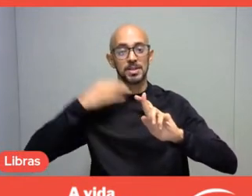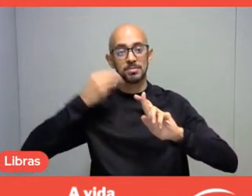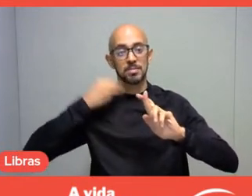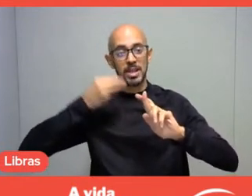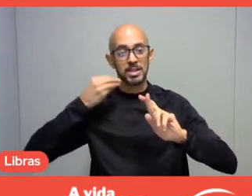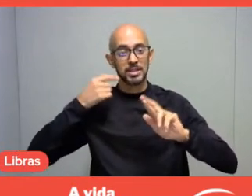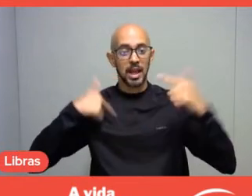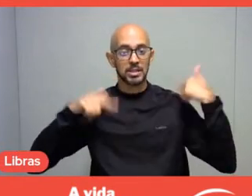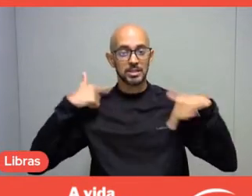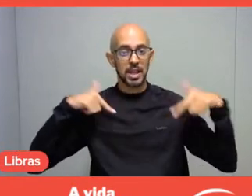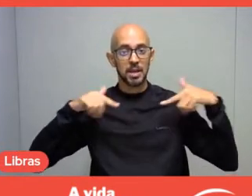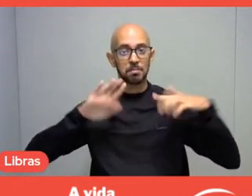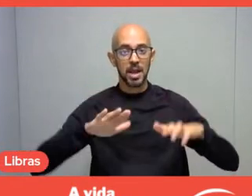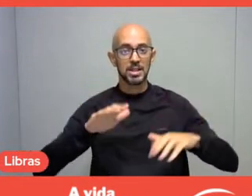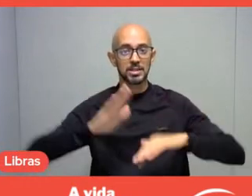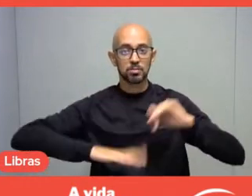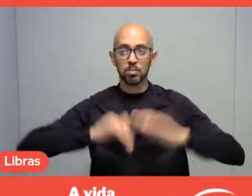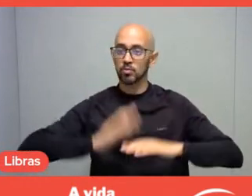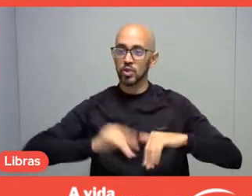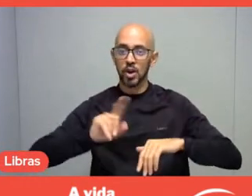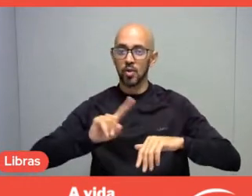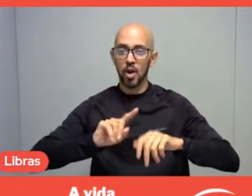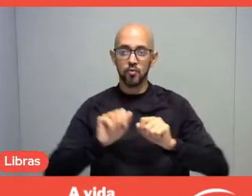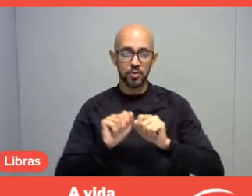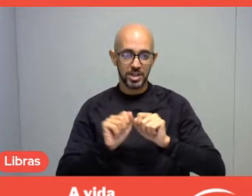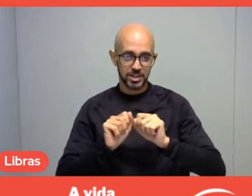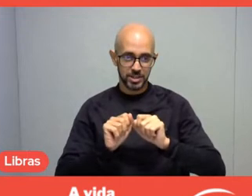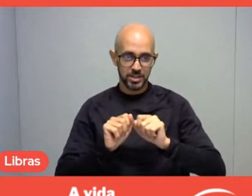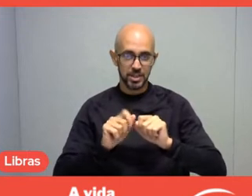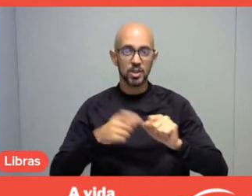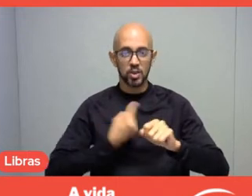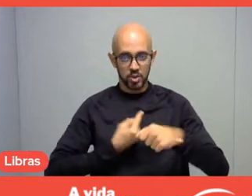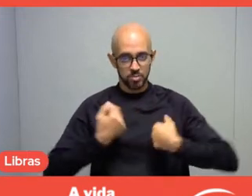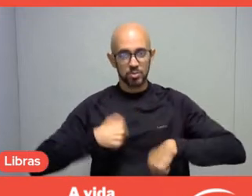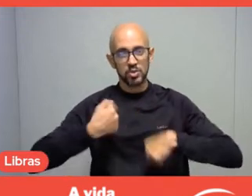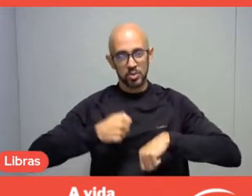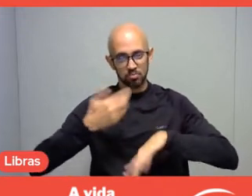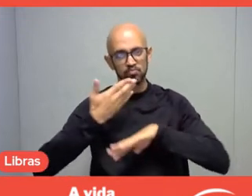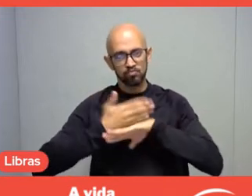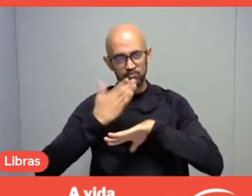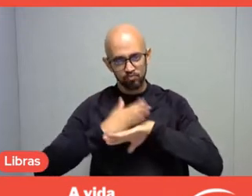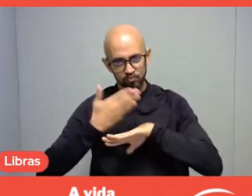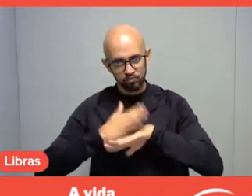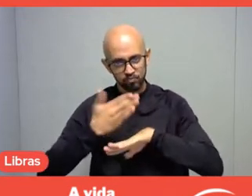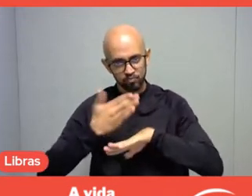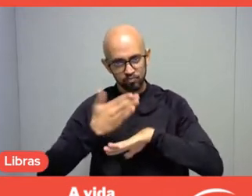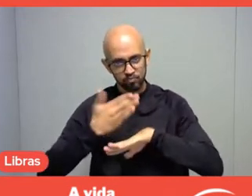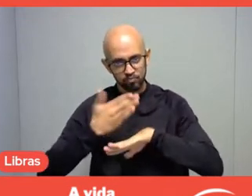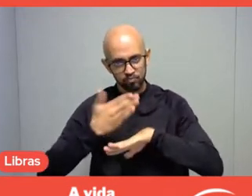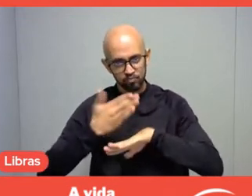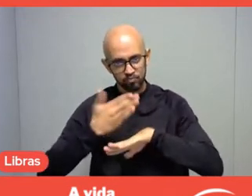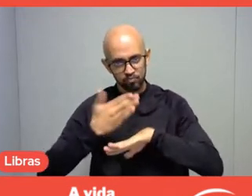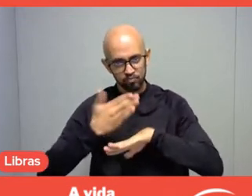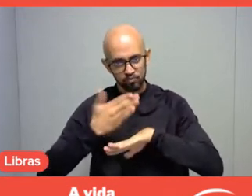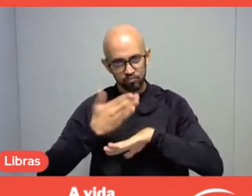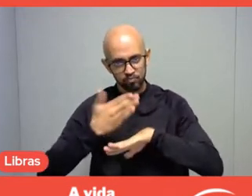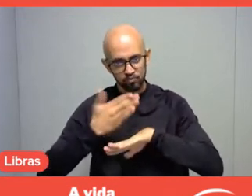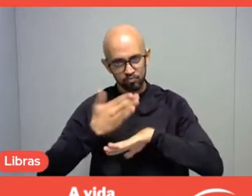and may this professional not disappoint them. So, I think we have to train ourselves at least to touch people first,